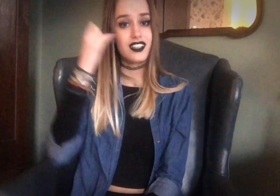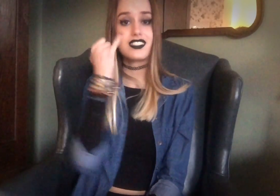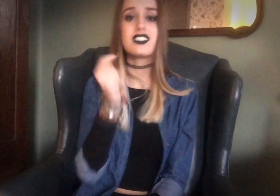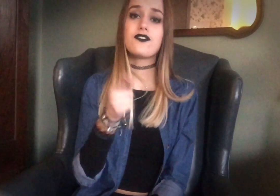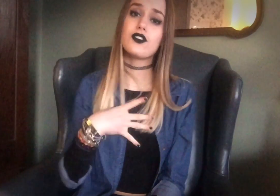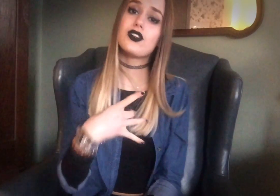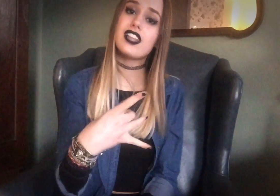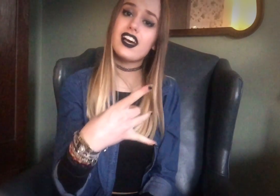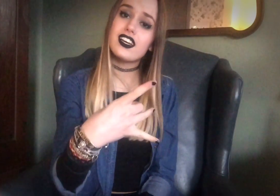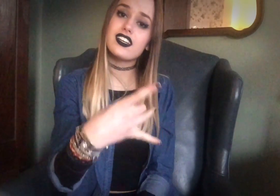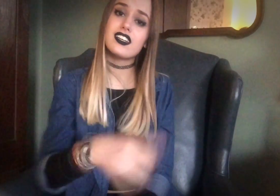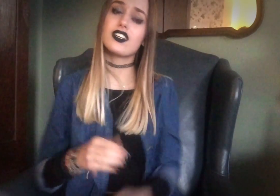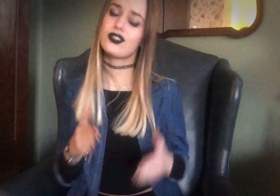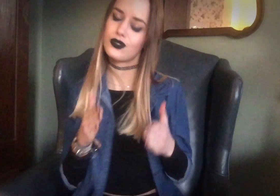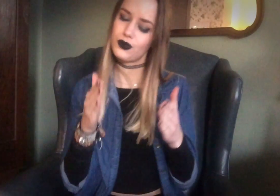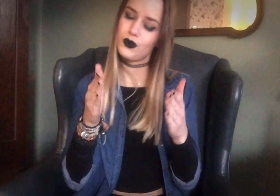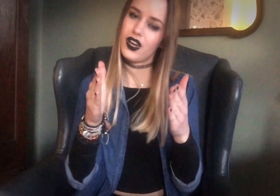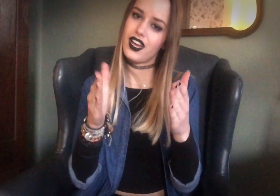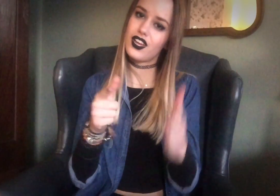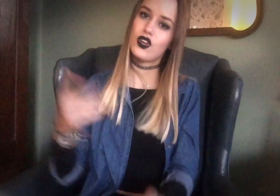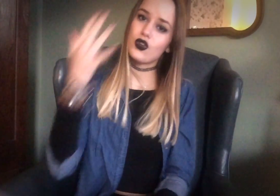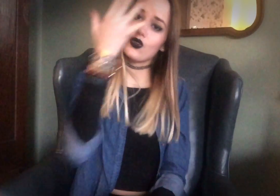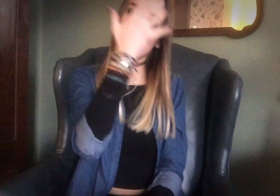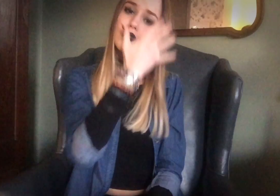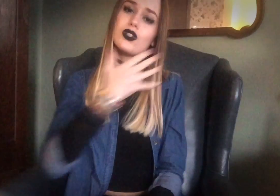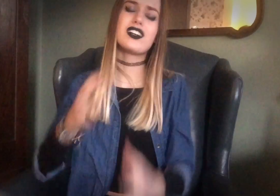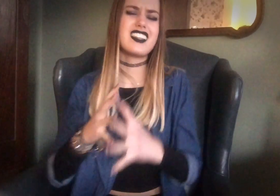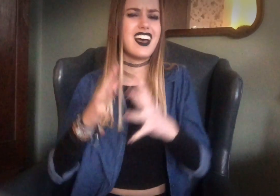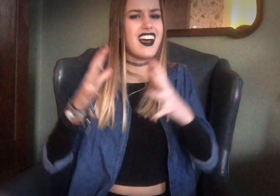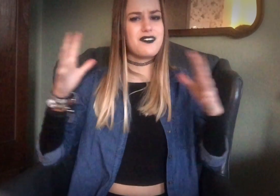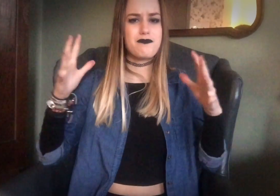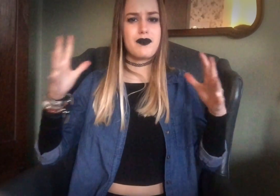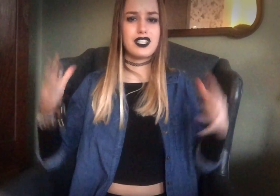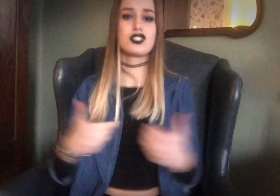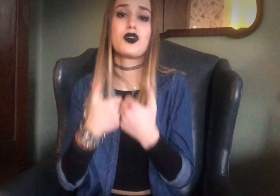'Cause if you like the way you look that much